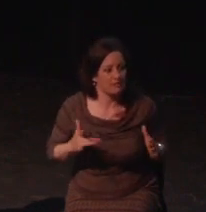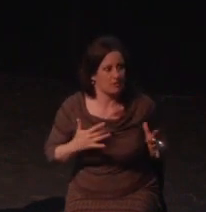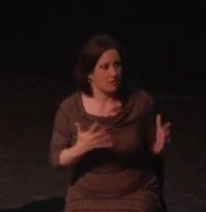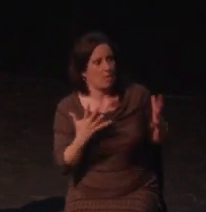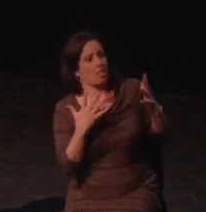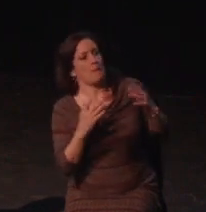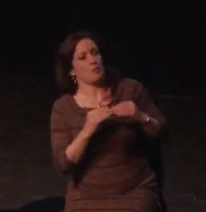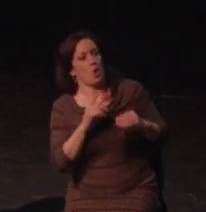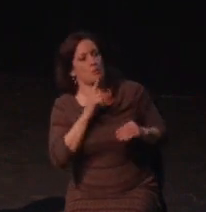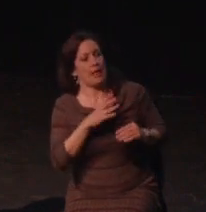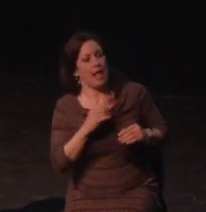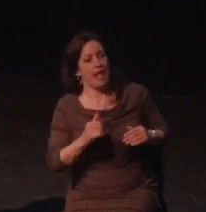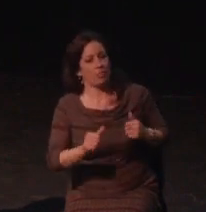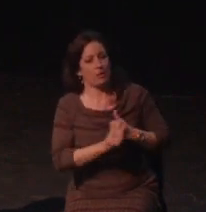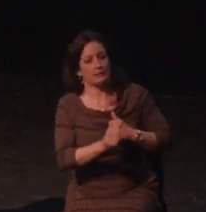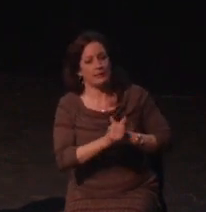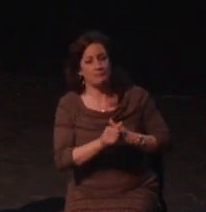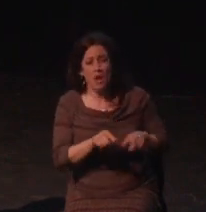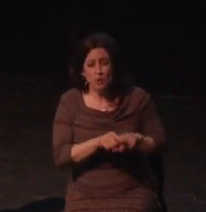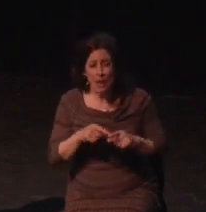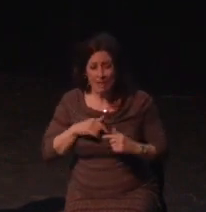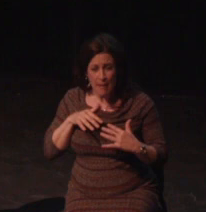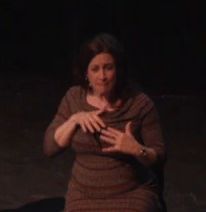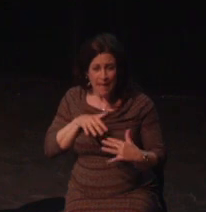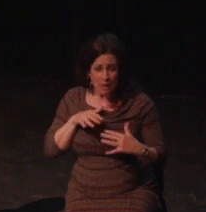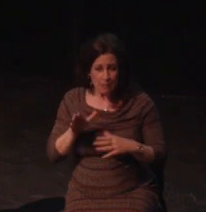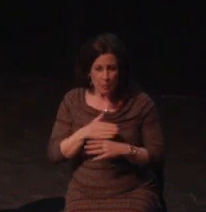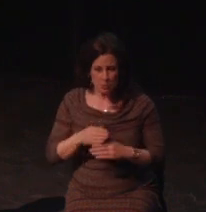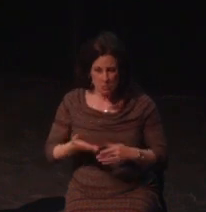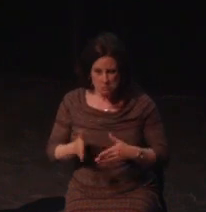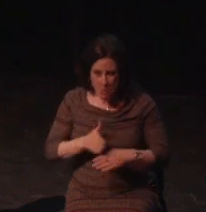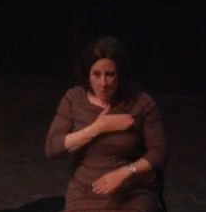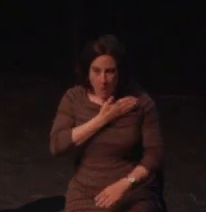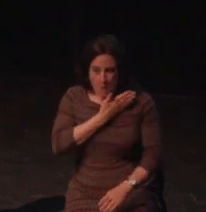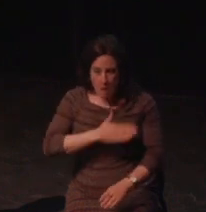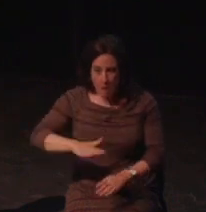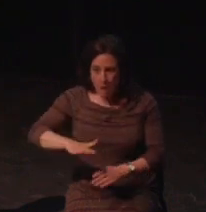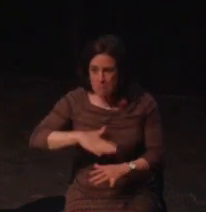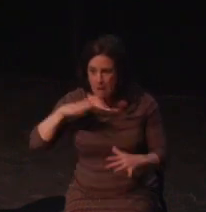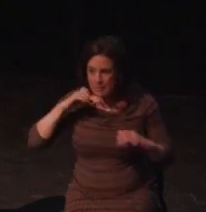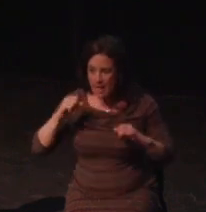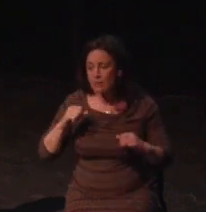natural in my weird alien hands. It was also new in pioneering.